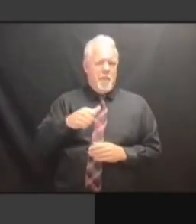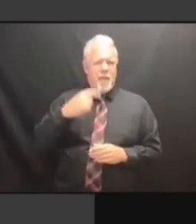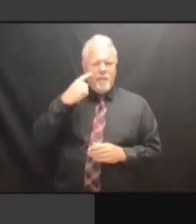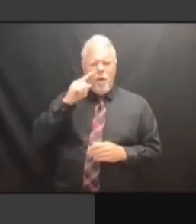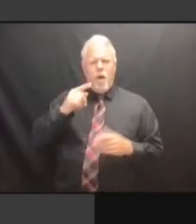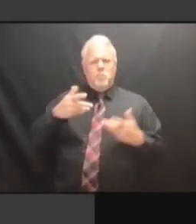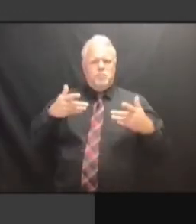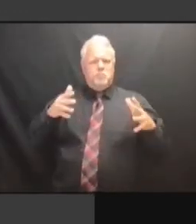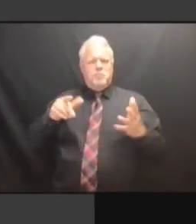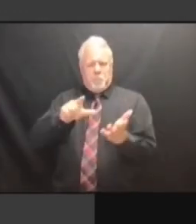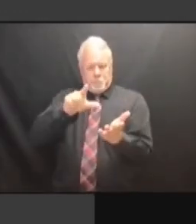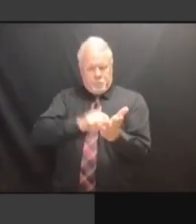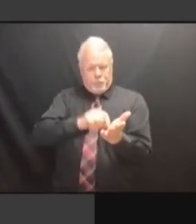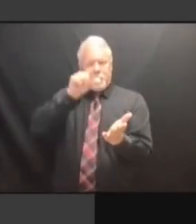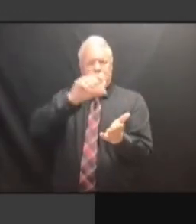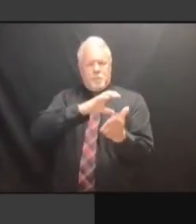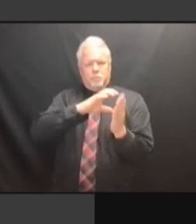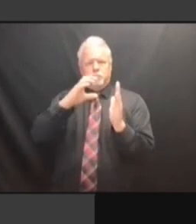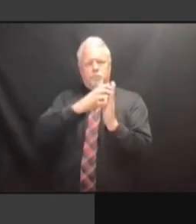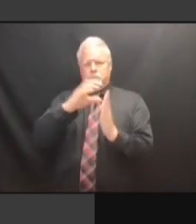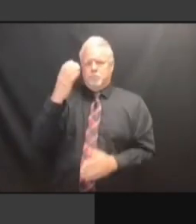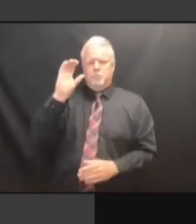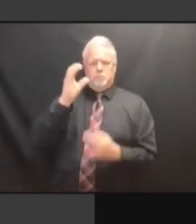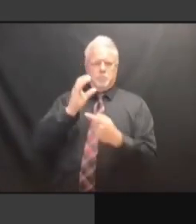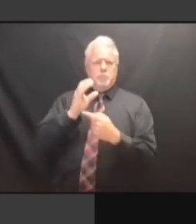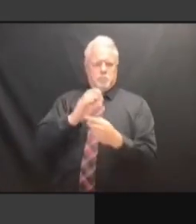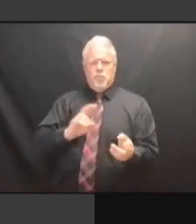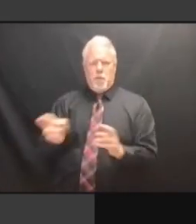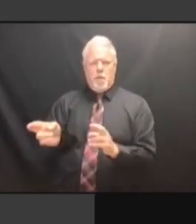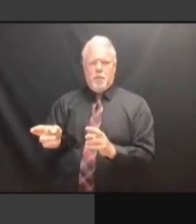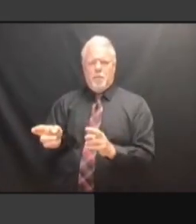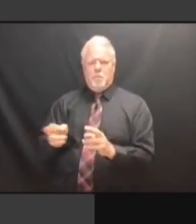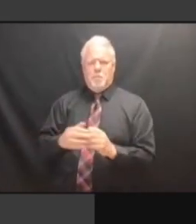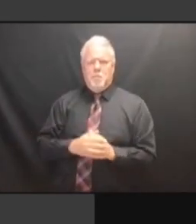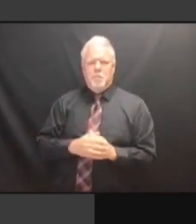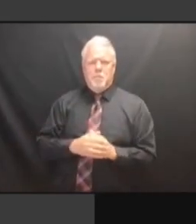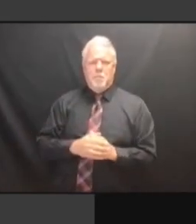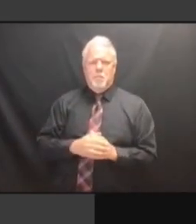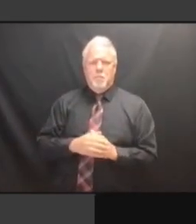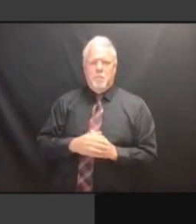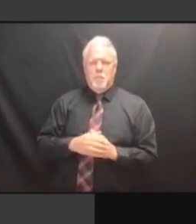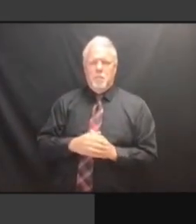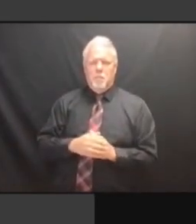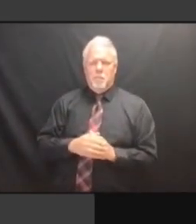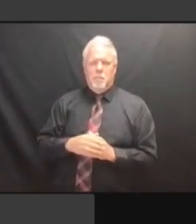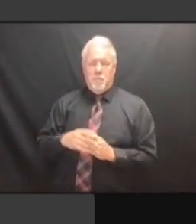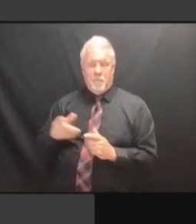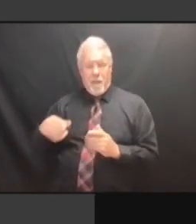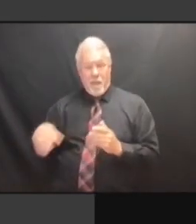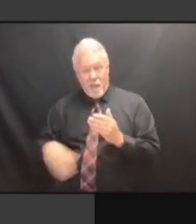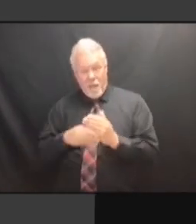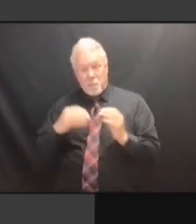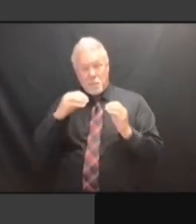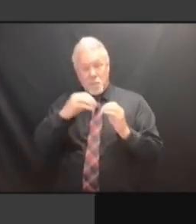OF OUR POCKET. >> ARE WE OF OUR POCKET. >> ARE WE PUTTING OF OUR POCKET. >> ARE WE PUTTING THIS OF OUR POCKET. >> ARE WE PUTTING THIS ONLINE OF OUR POCKET. >> ARE WE PUTTING THIS ONLINE AS ARE WE PUTTING THIS ONLINE AS ARE WE PUTTING THIS ONLINE AS WELL? WELL? WELL? >> WELL? >> IT'S WELL? >> IT'S ALREADY WELL? >> IT'S ALREADY ONLINE. IT'S ALREADY ONLINE. IT'S ALREADY ONLINE. THE IT'S ALREADY ONLINE. THE FIVE IT'S ALREADY ONLINE. THE FIVE BALLOT IT'S ALREADY ONLINE. THE FIVE BALLOT PROPOSALS, THE FIVE BALLOT PROPOSALS, THE FIVE BALLOT PROPOSALS, THAT'S THE FIVE BALLOT PROPOSALS, THAT'S A THE FIVE BALLOT PROPOSALS, THAT'S A LITTLE THE FIVE BALLOT PROPOSALS, THAT'S A LITTLE FURTHER THE FIVE BALLOT PROPOSALS, THAT'S A LITTLE FURTHER DOWN. THAT'S A LITTLE FURTHER DOWN. THAT'S A LITTLE FURTHER DOWN. WE THAT'S A LITTLE FURTHER DOWN. WE WILL